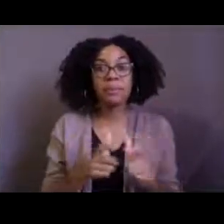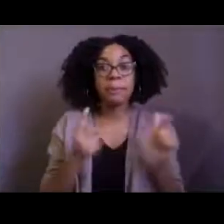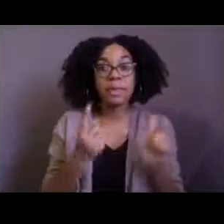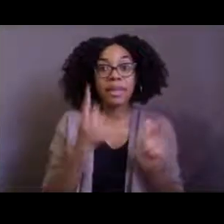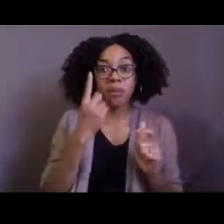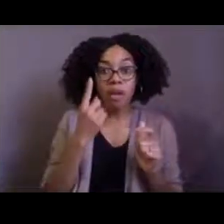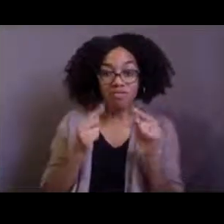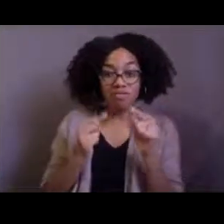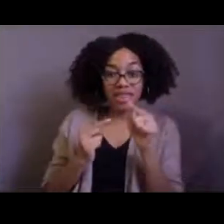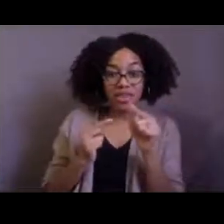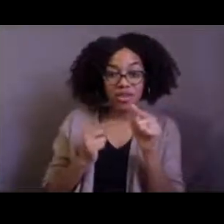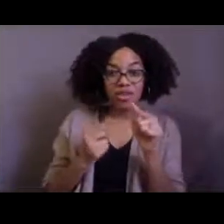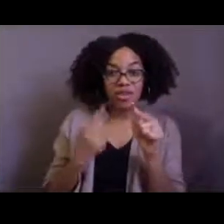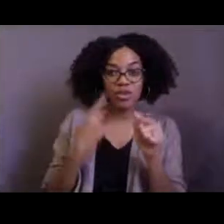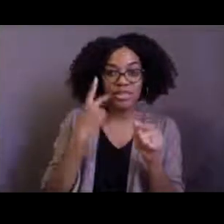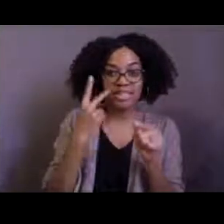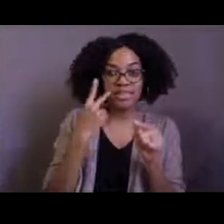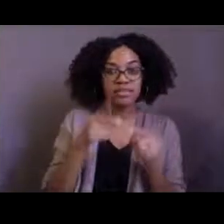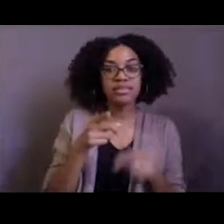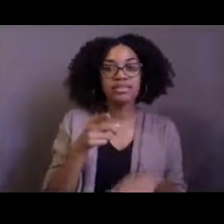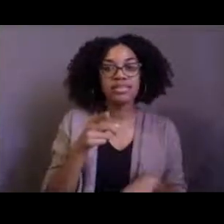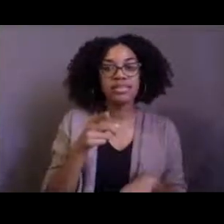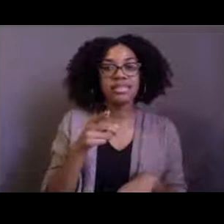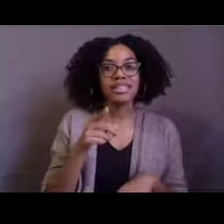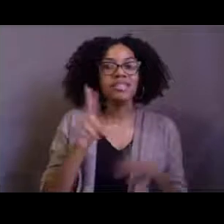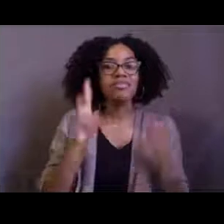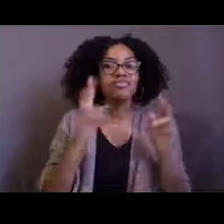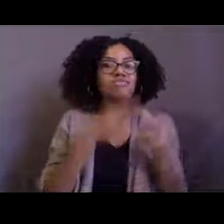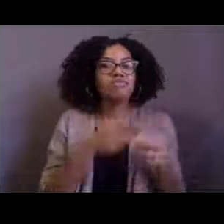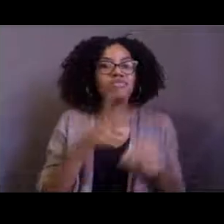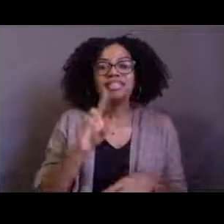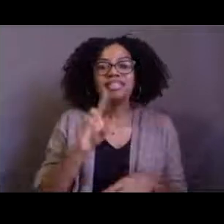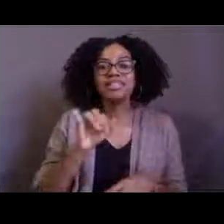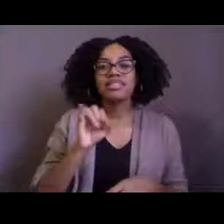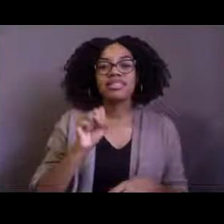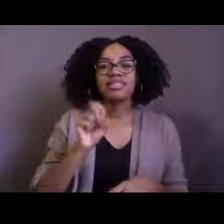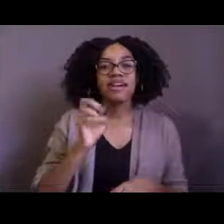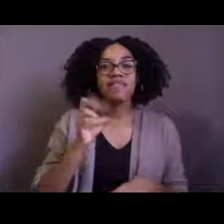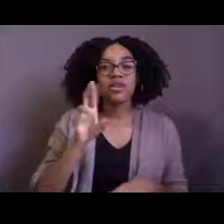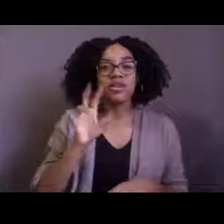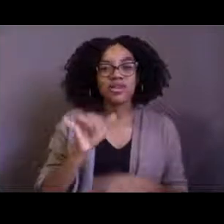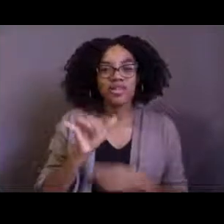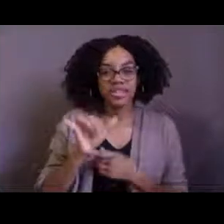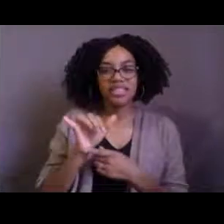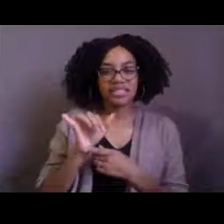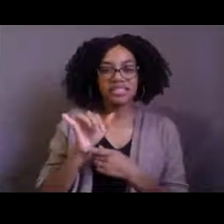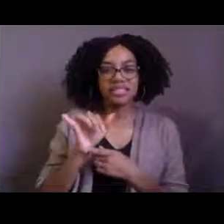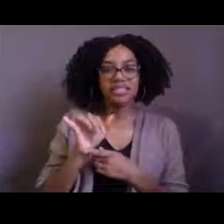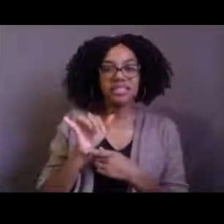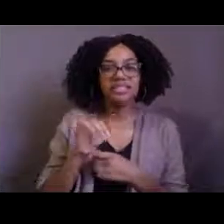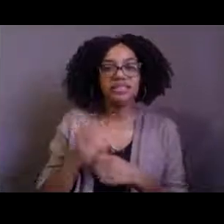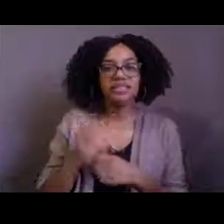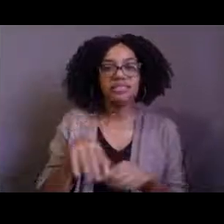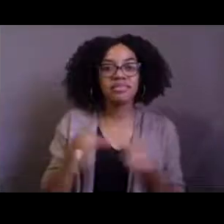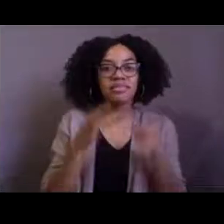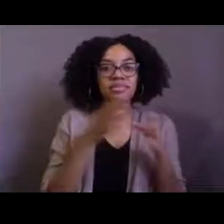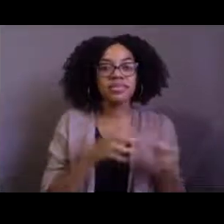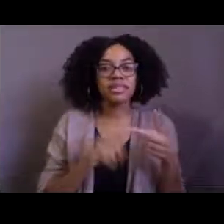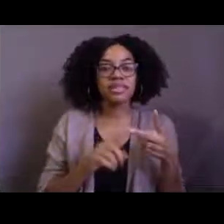and he's about nine feet tall and then we have Seirios and they work as a pair.